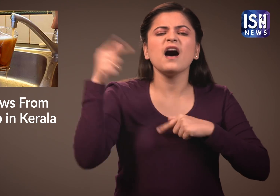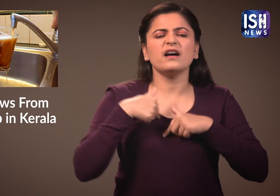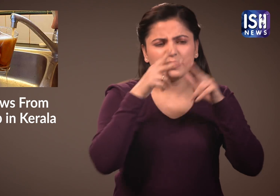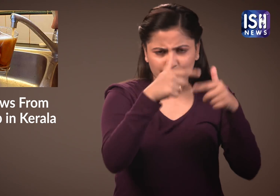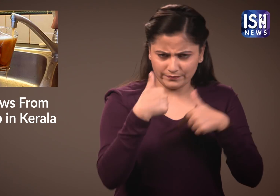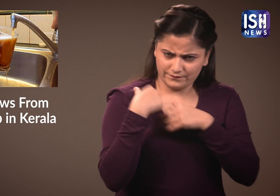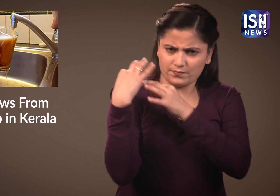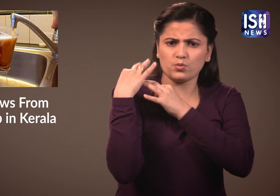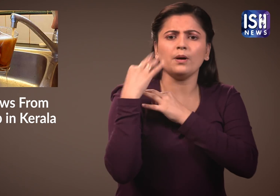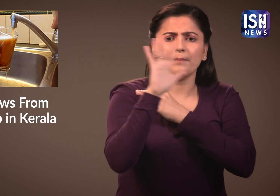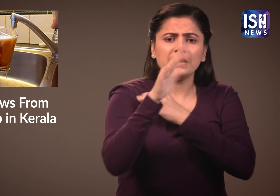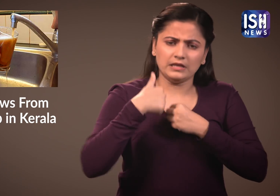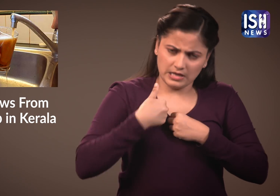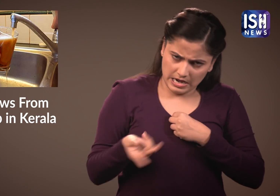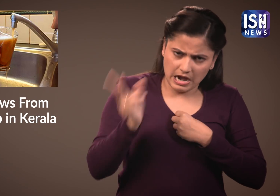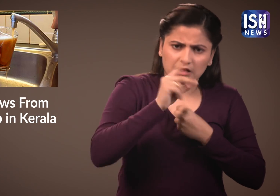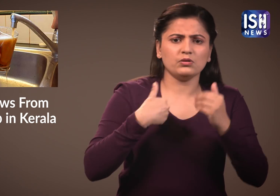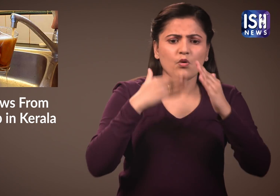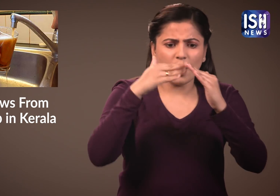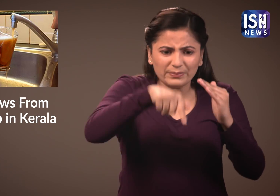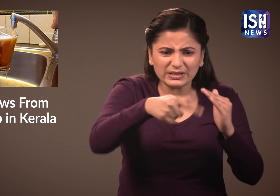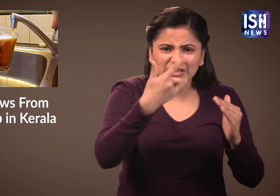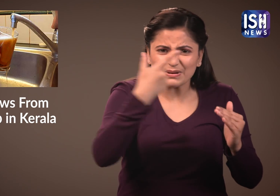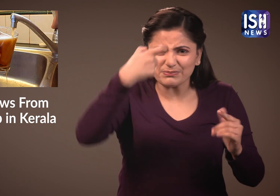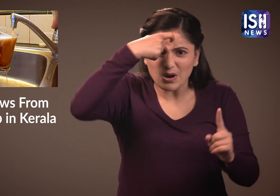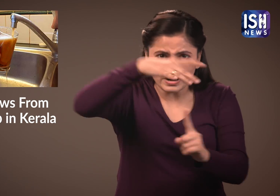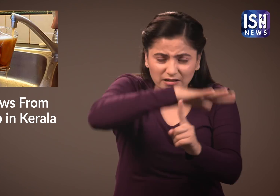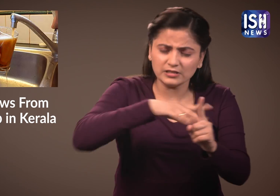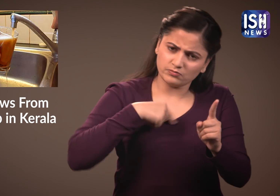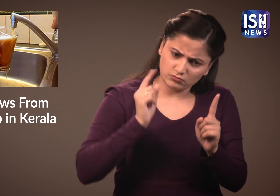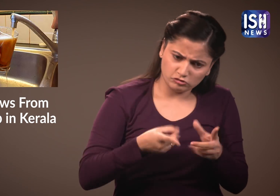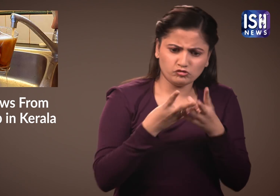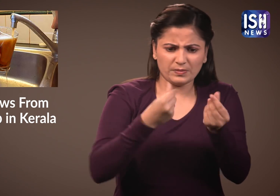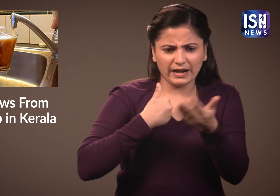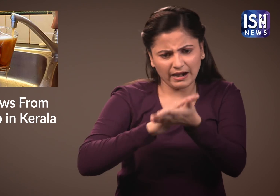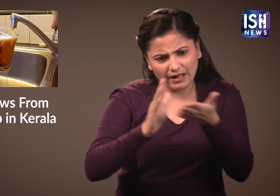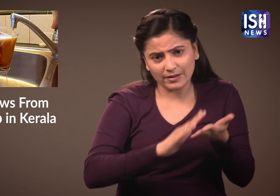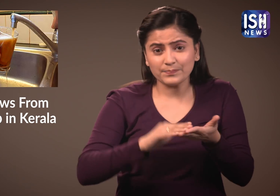The municipal officials have said they will solve the problem of the alcohol laced water.